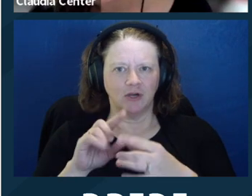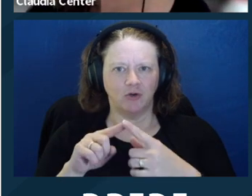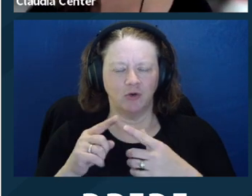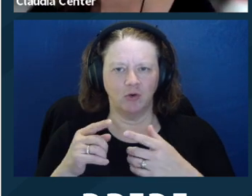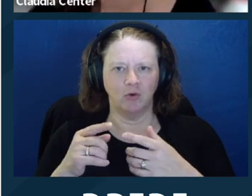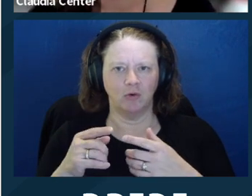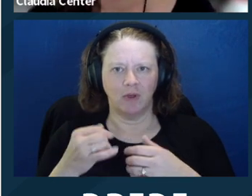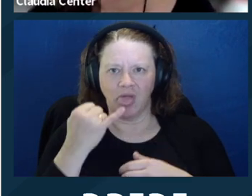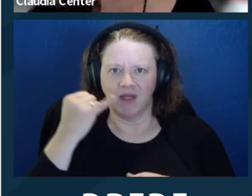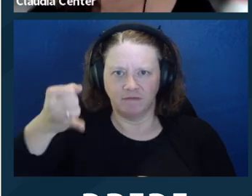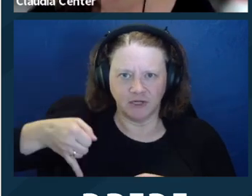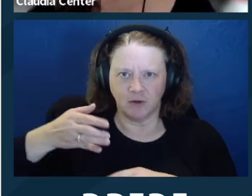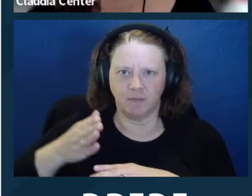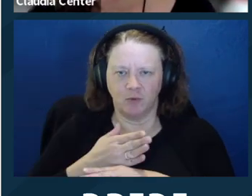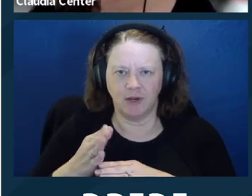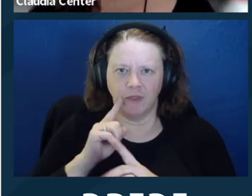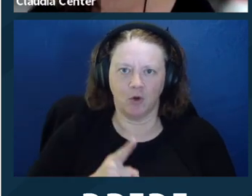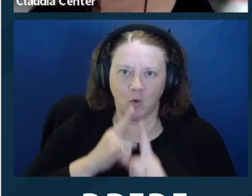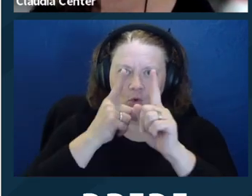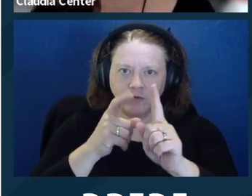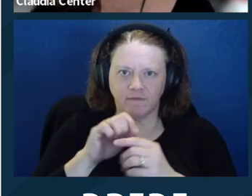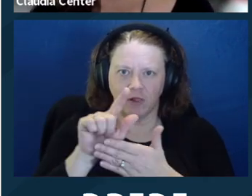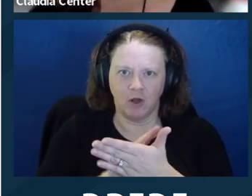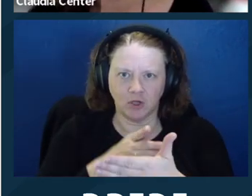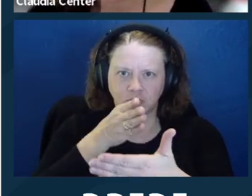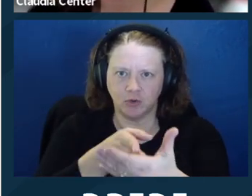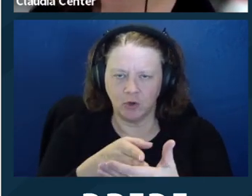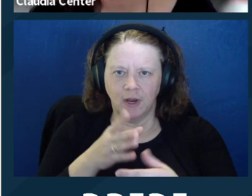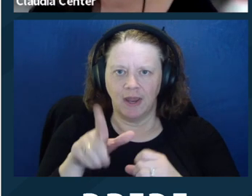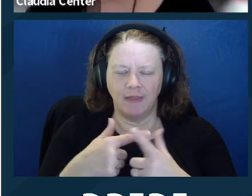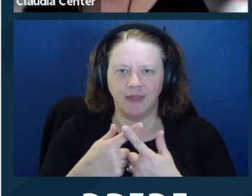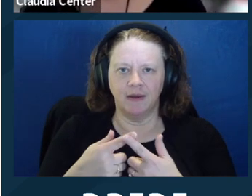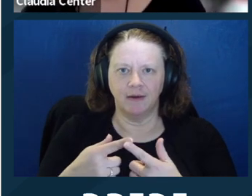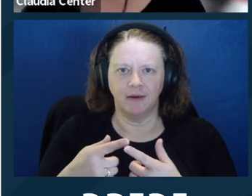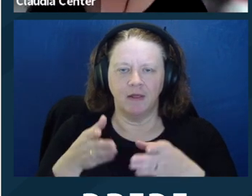So, you know, the lawyer is typically responsible for the day‑to‑day case management, which